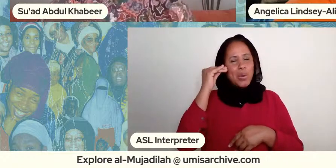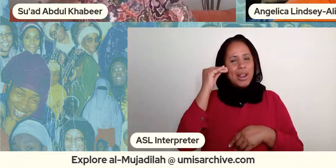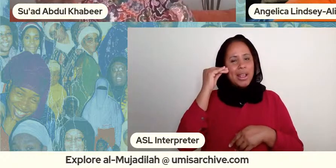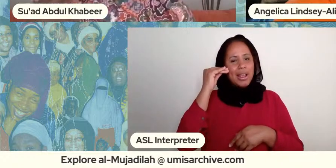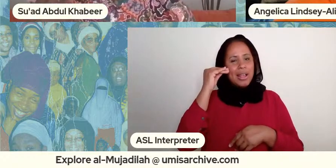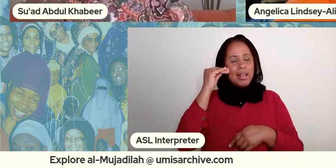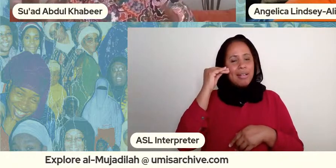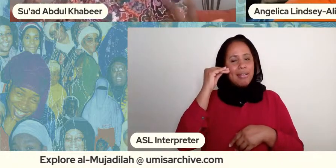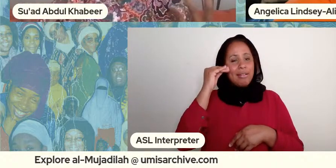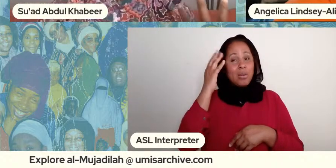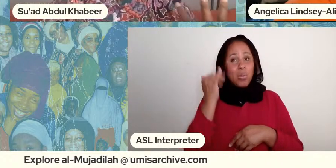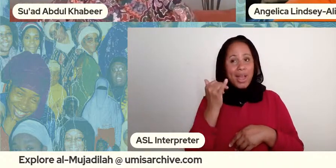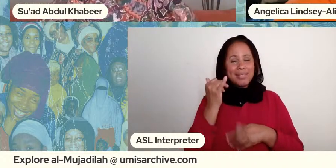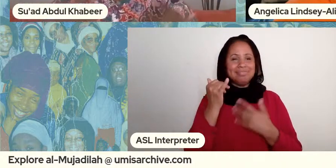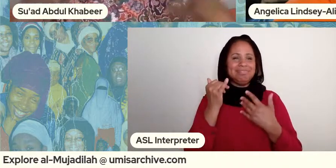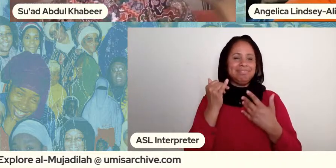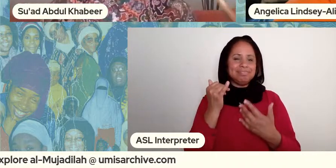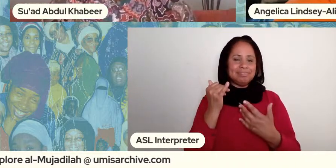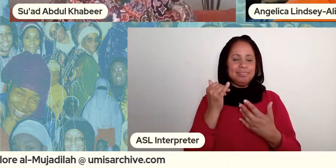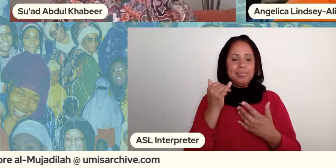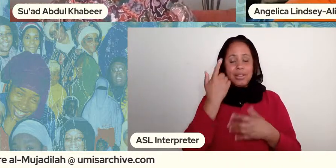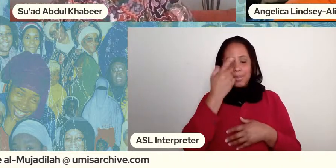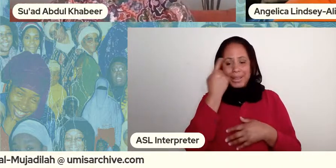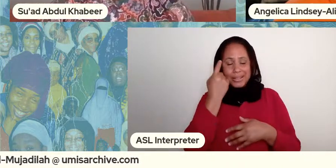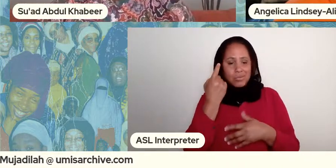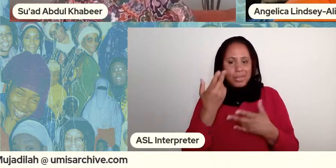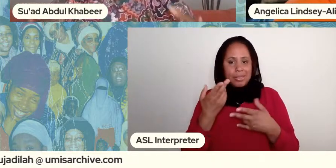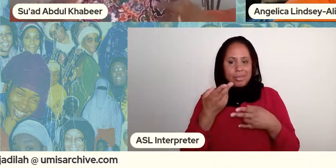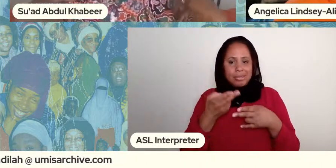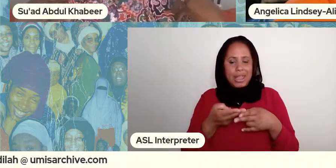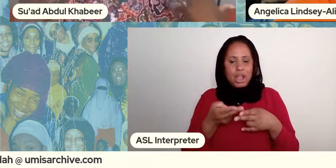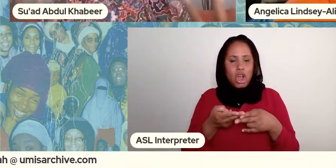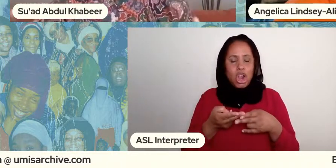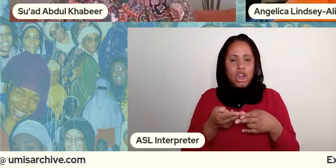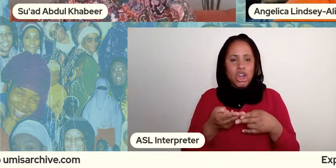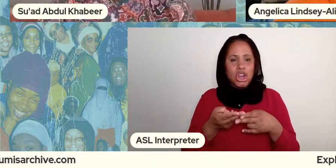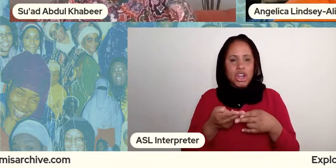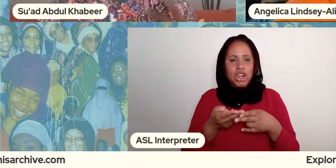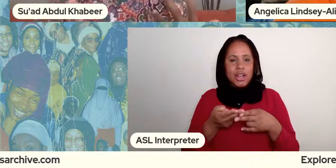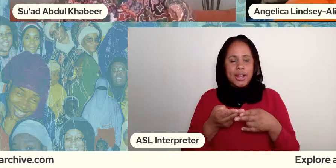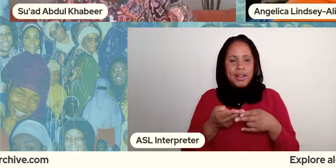the blackness and because of what they call like misogynoir right the capacities and capabilities